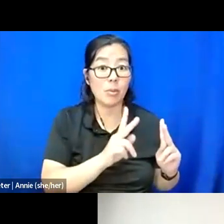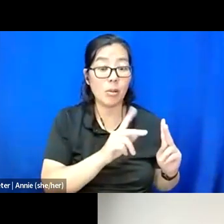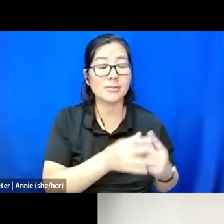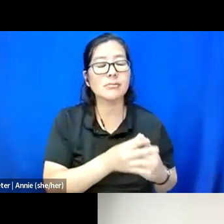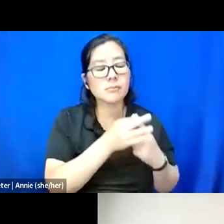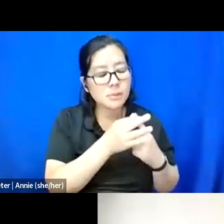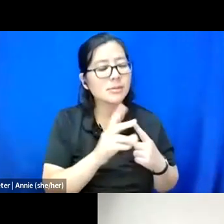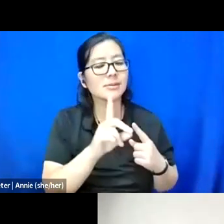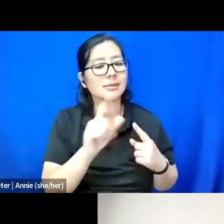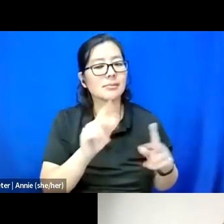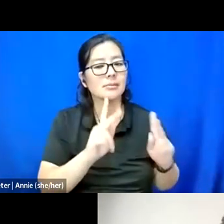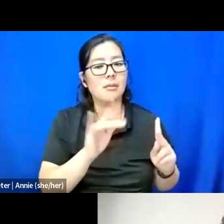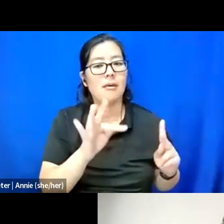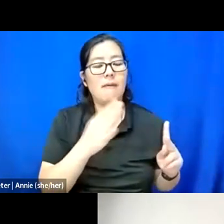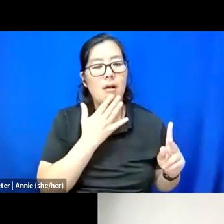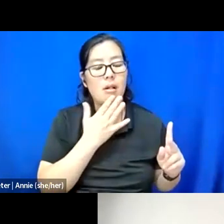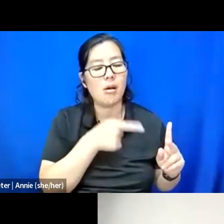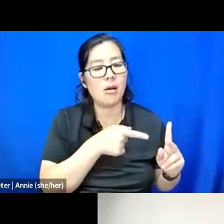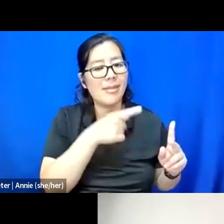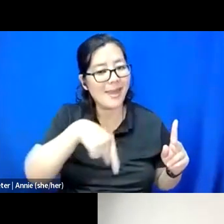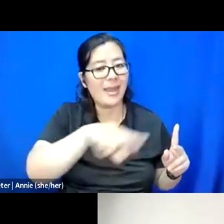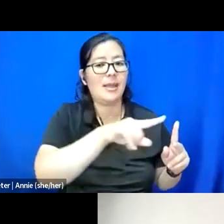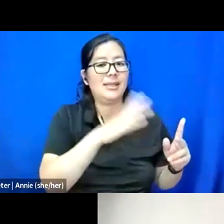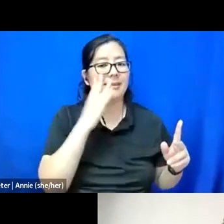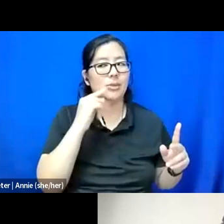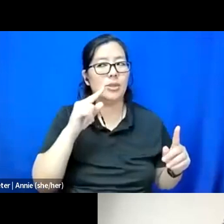of color experience and what institutions think we experience.